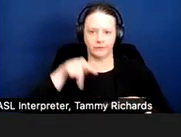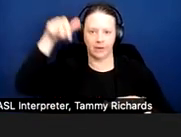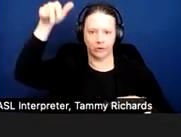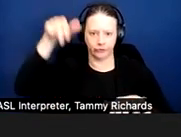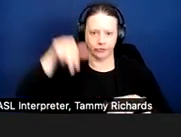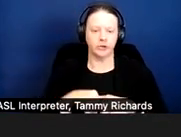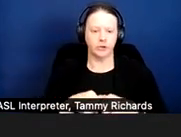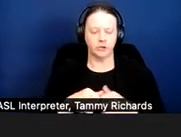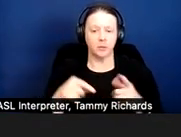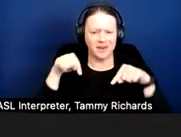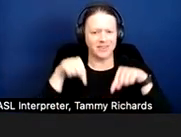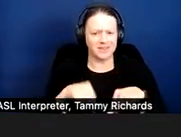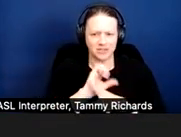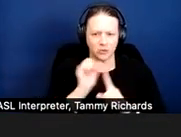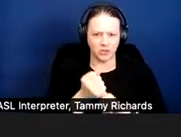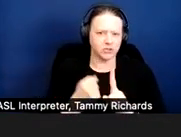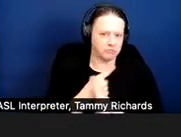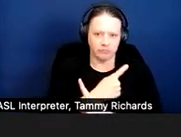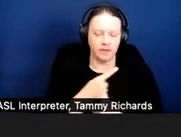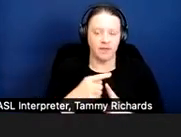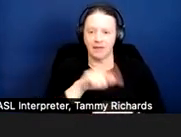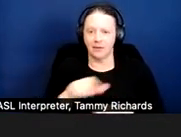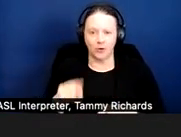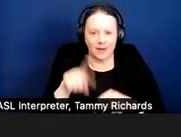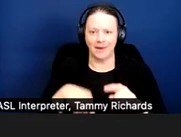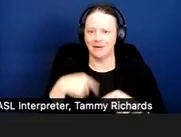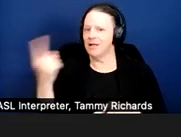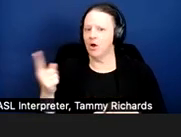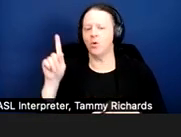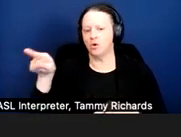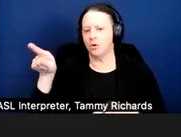so the landlord cannot dictate a different accommodation without showing what she is